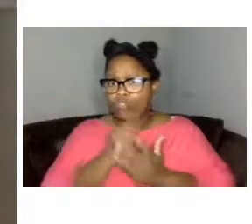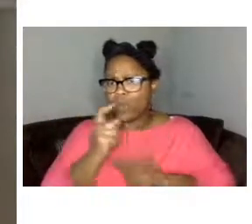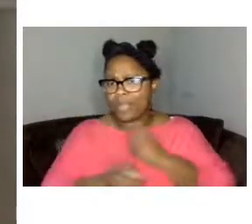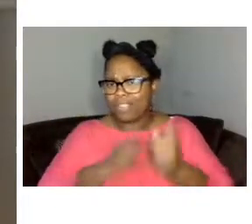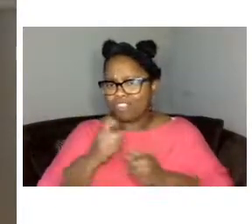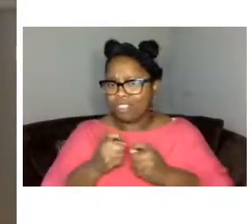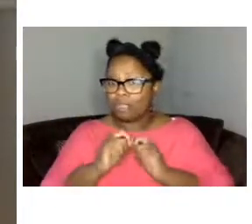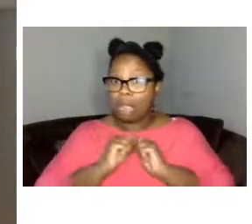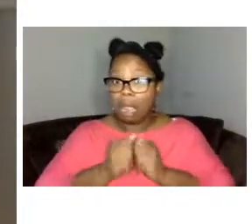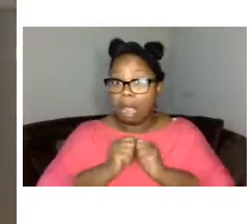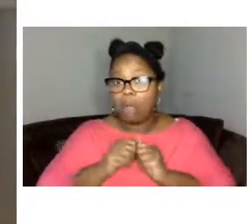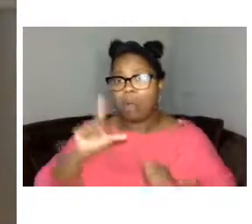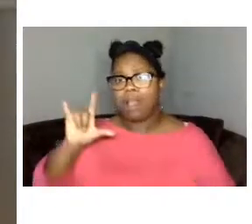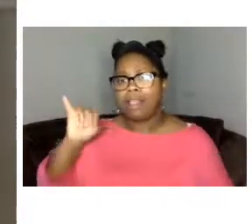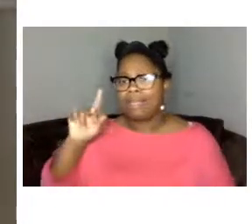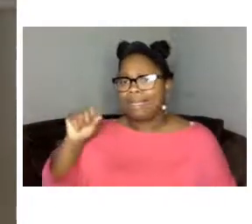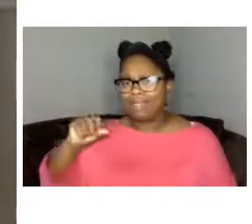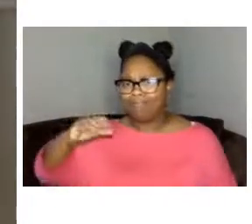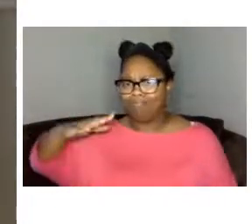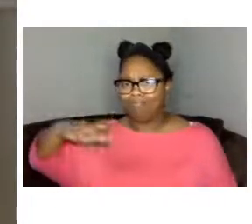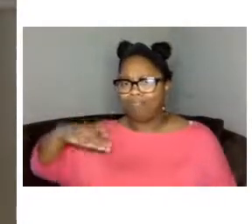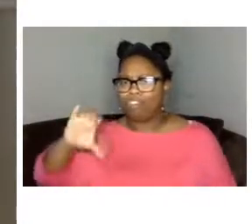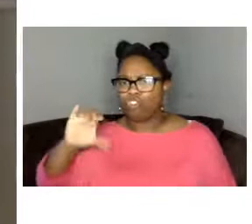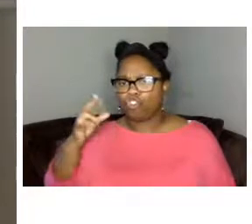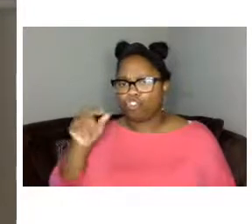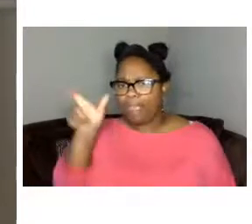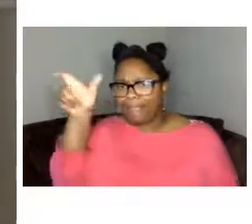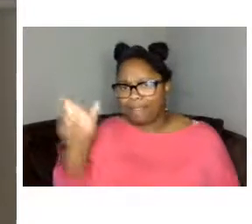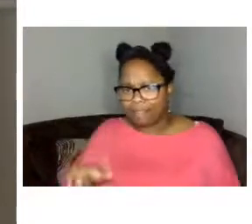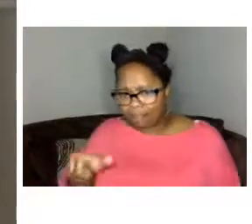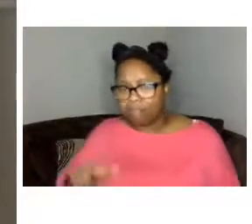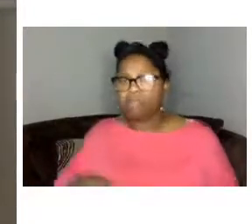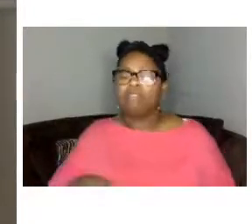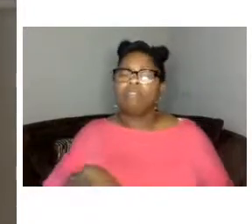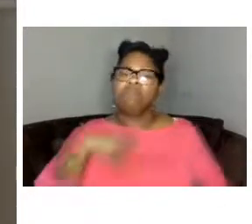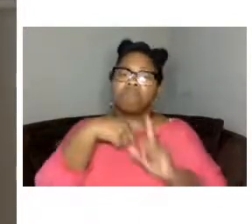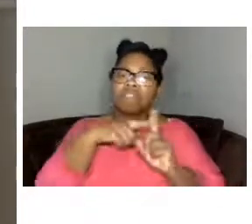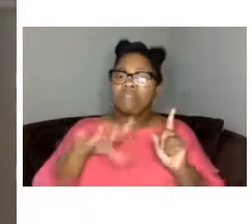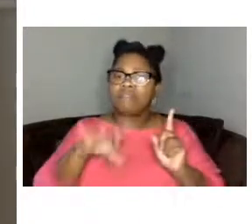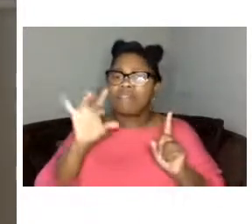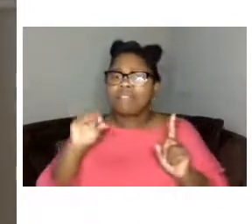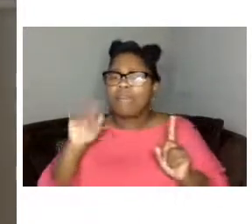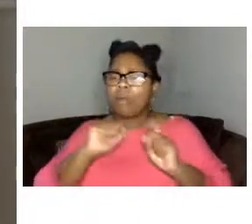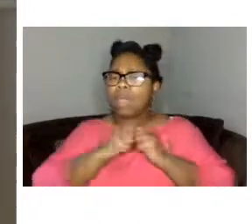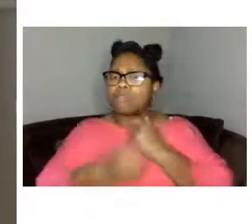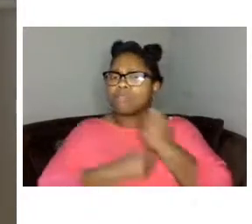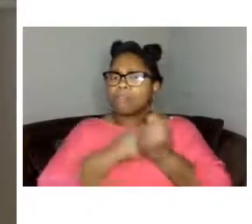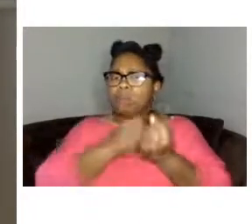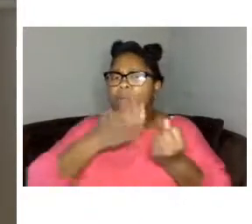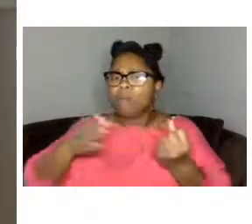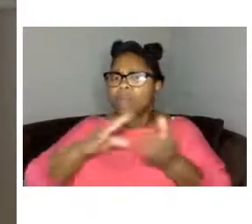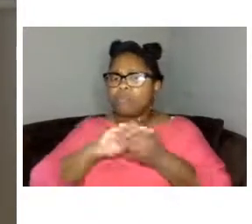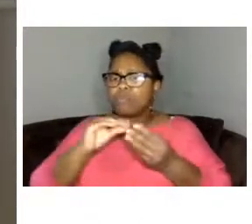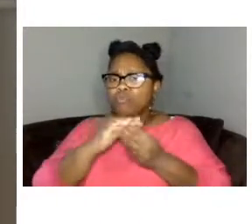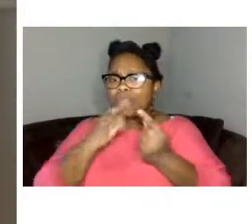links to their websites in the chat here and you can also find out how to support baltimore storytellers and our work at the peel